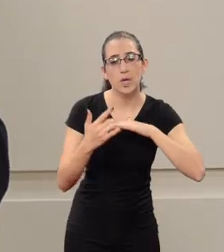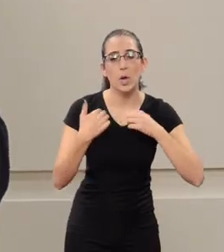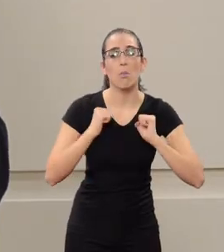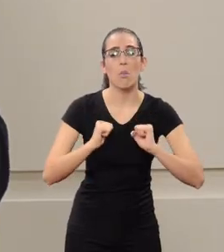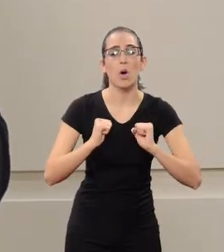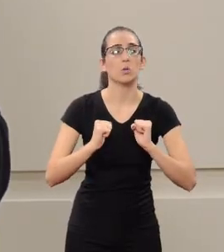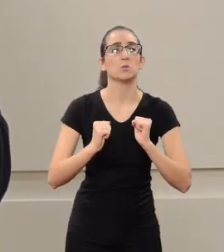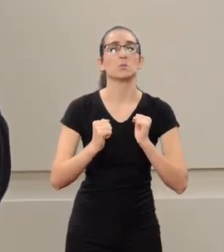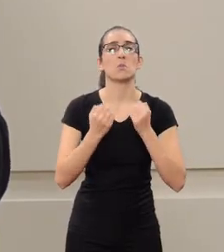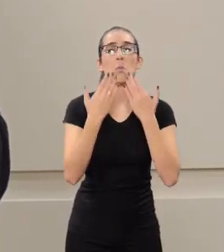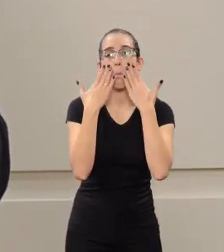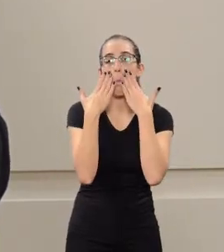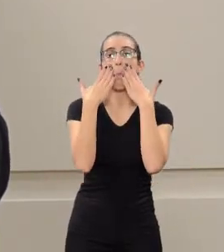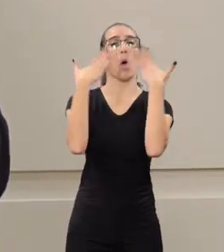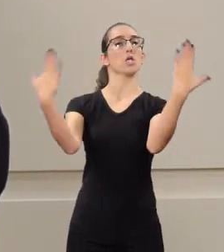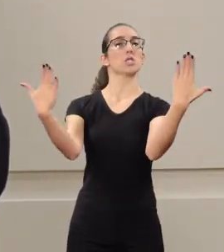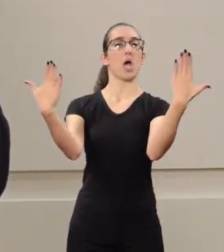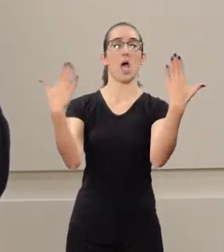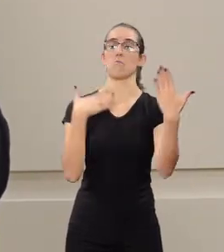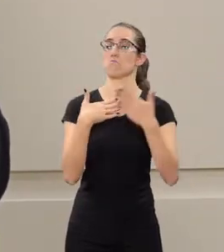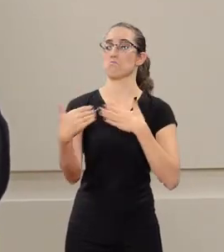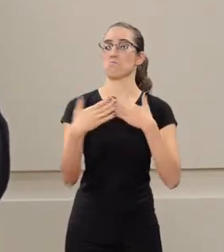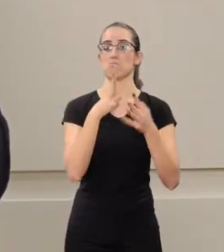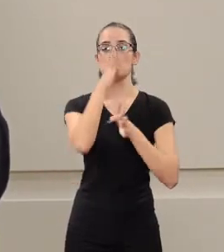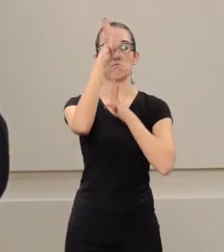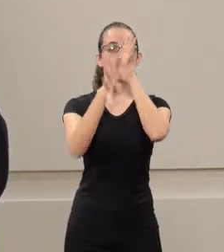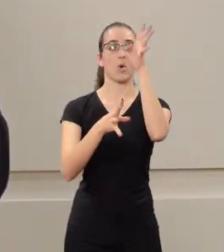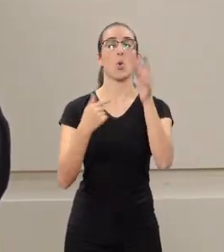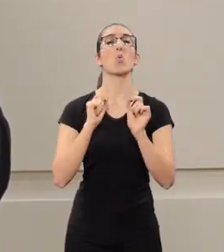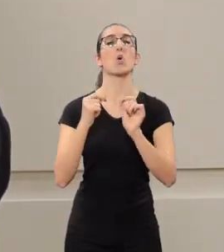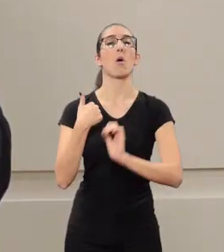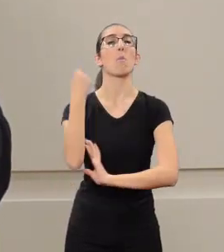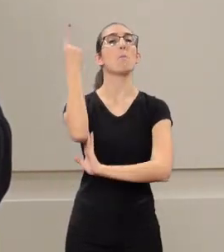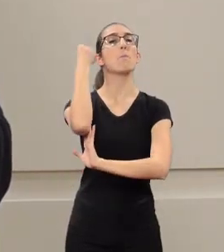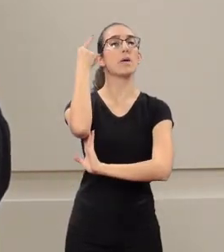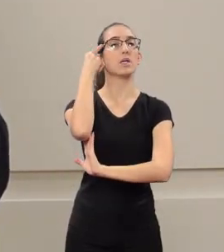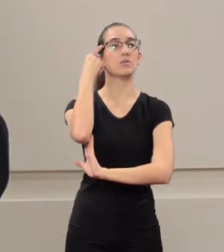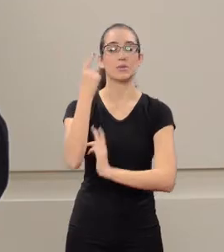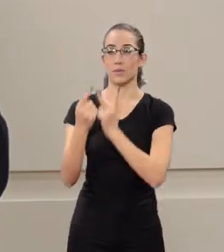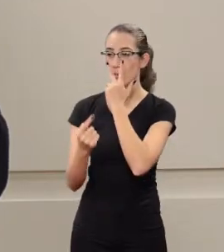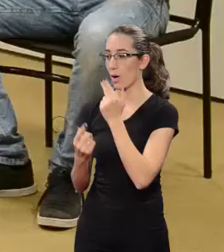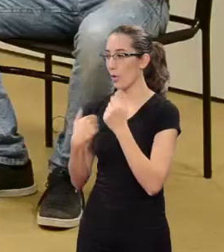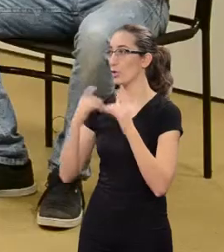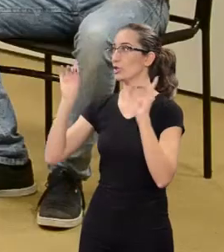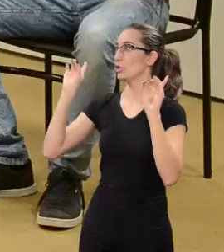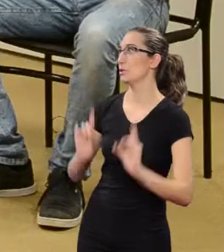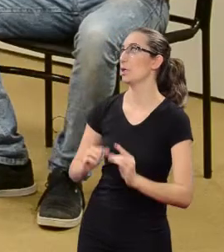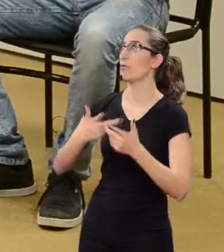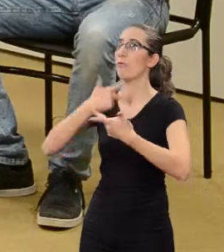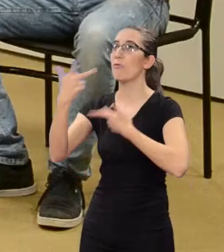they can simply expose what she thinks They have the right to speak their mind out.